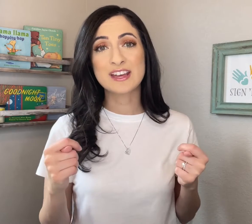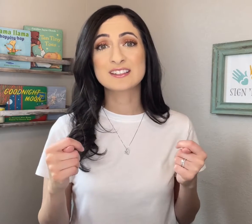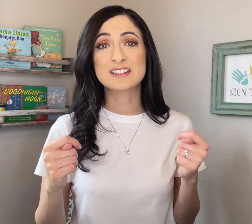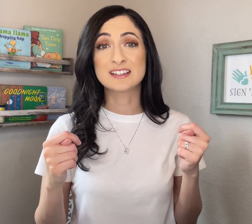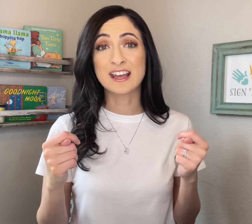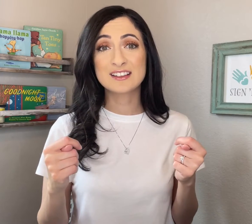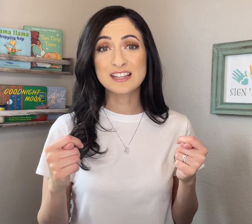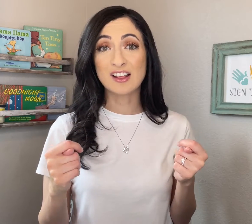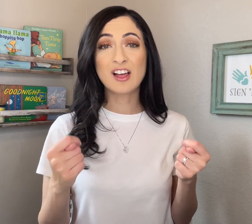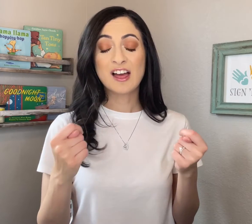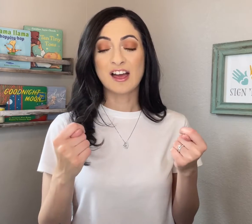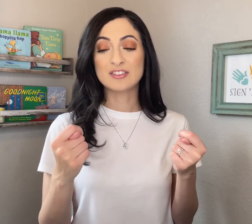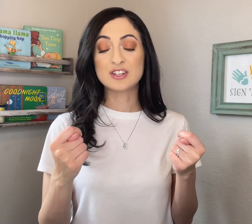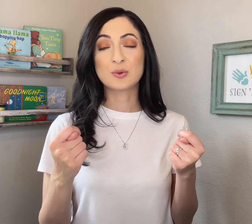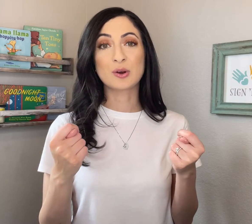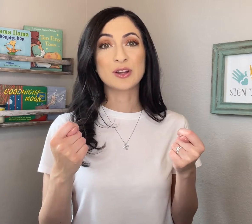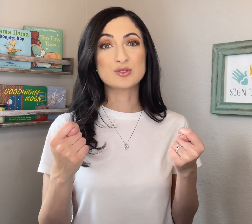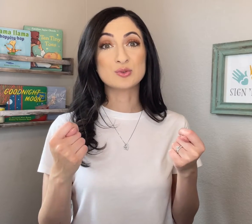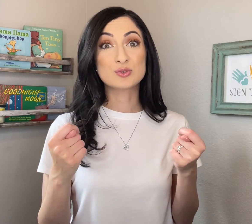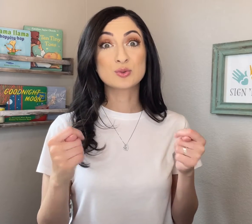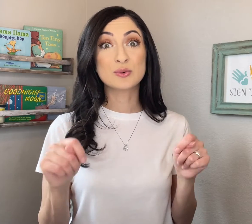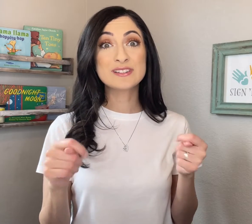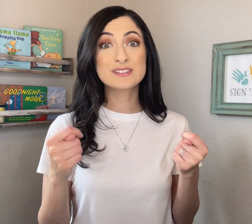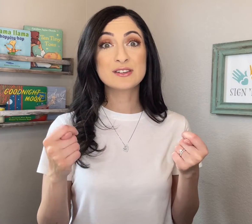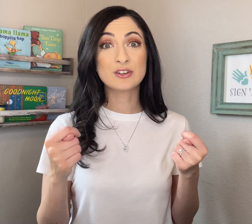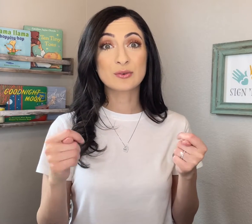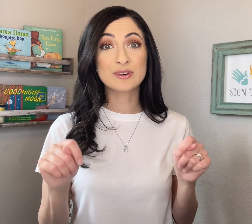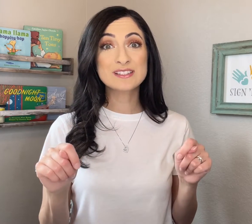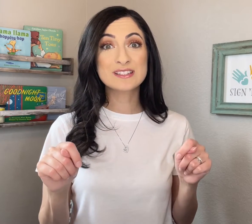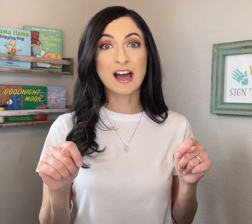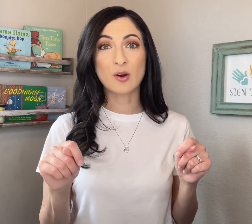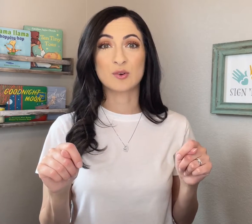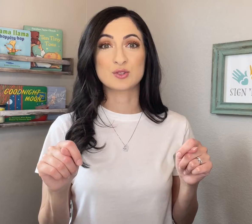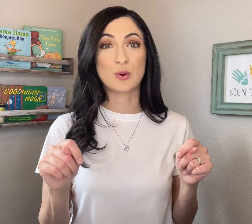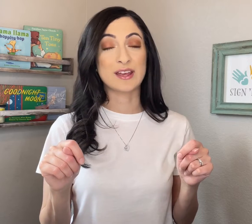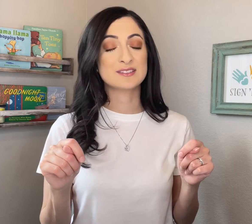hands in ASL and then you are going to twist your wrists outward twice,